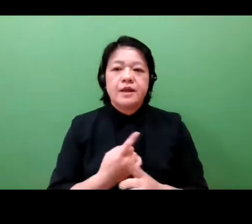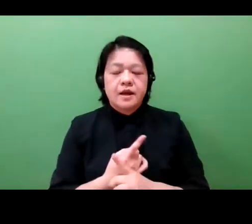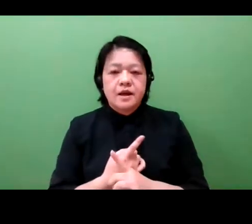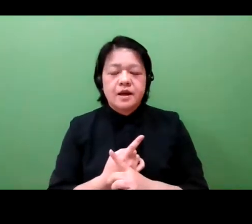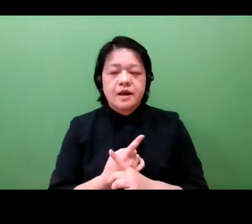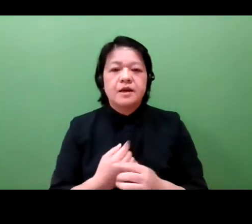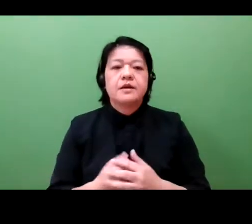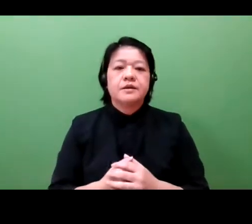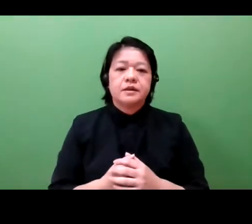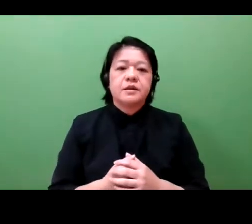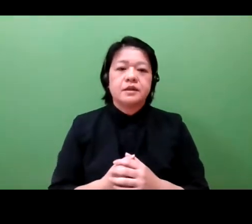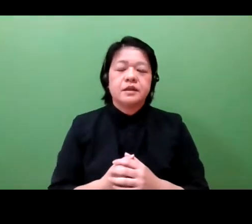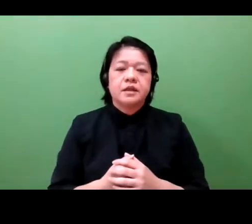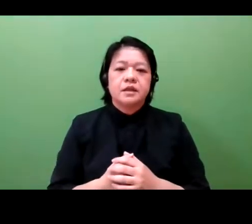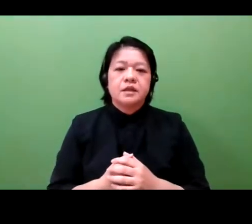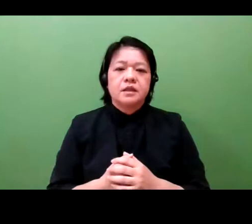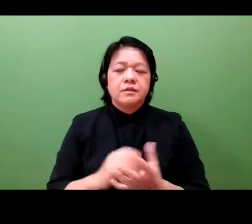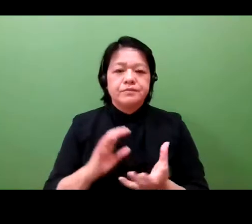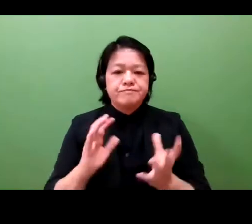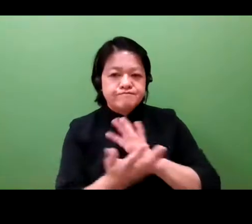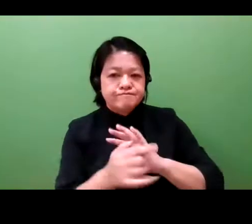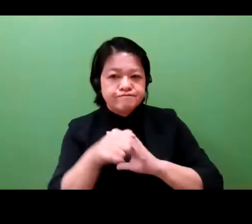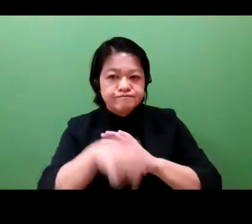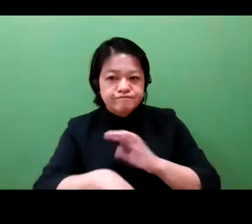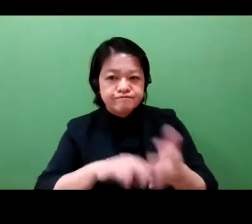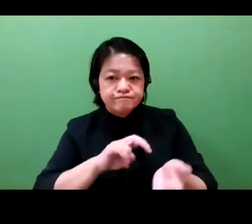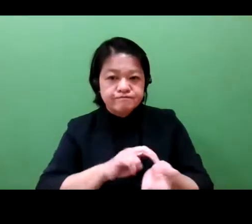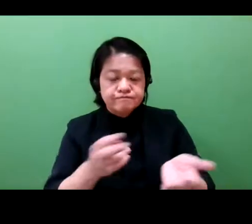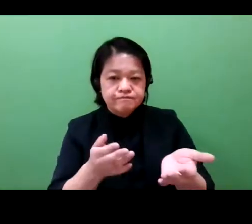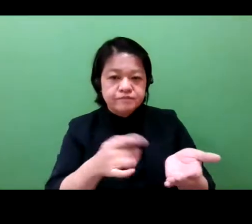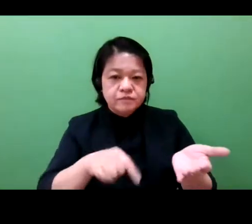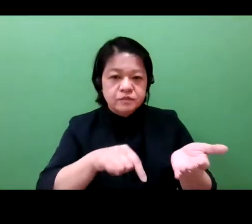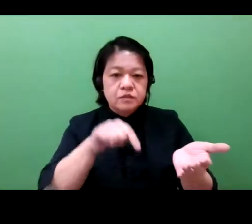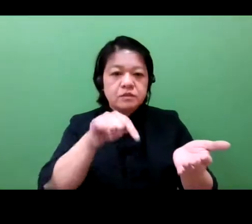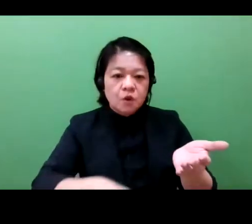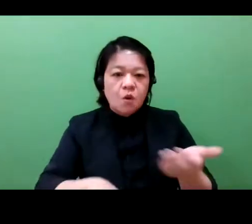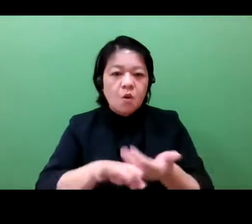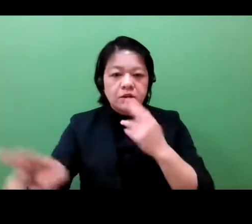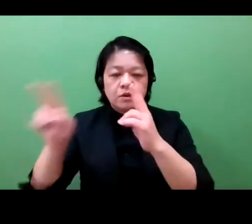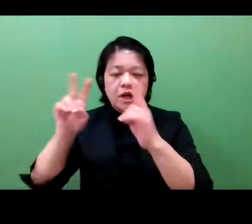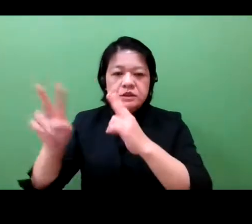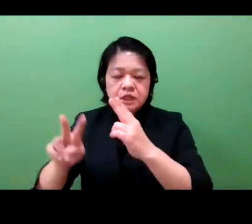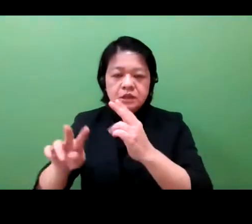The health care industry experienced this rapid change and growth.